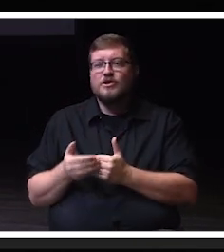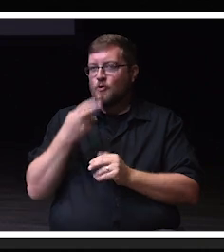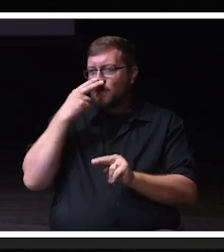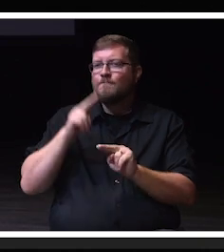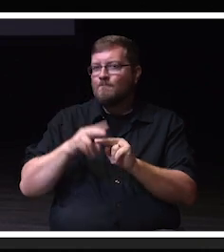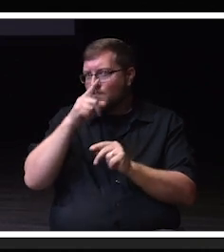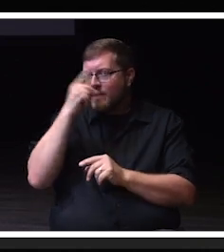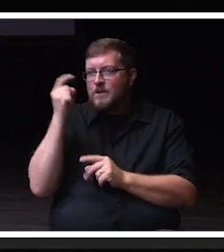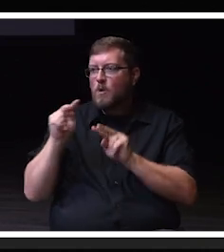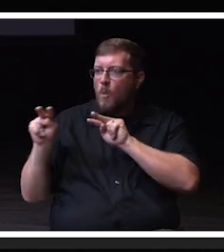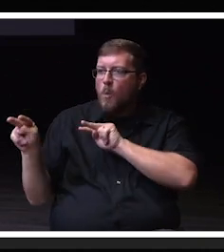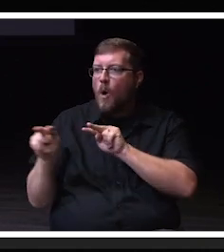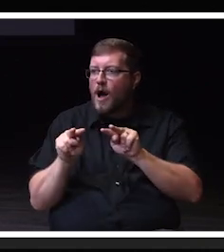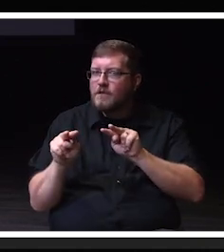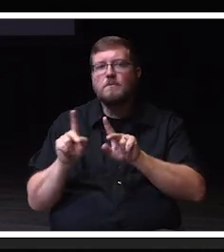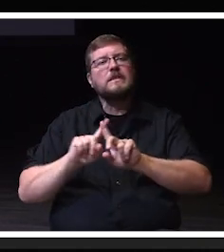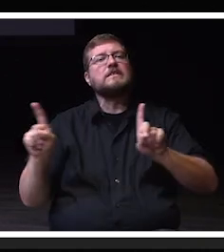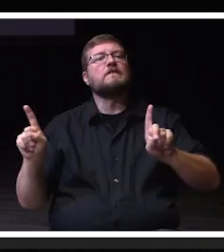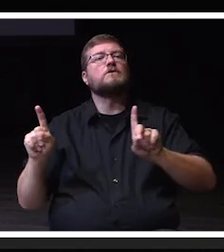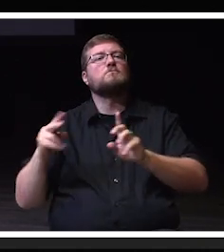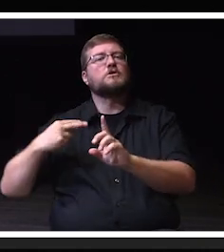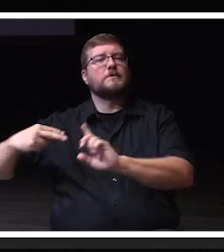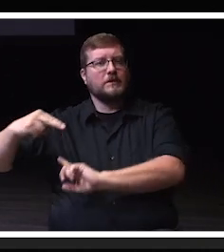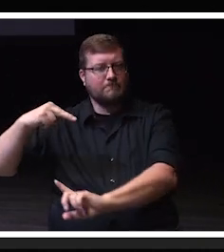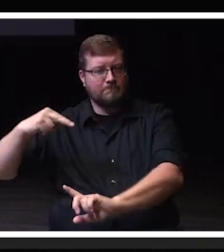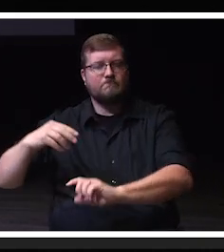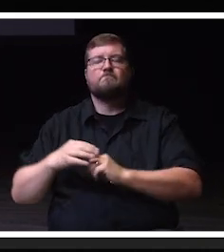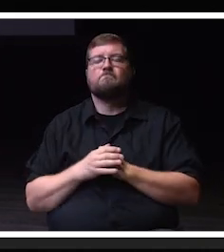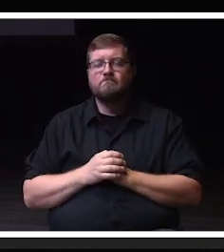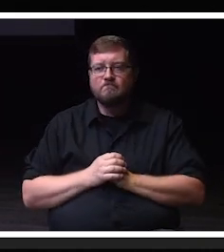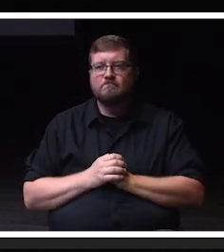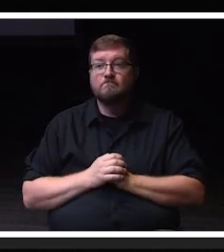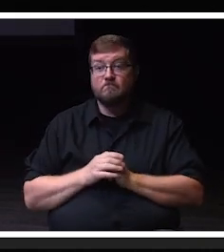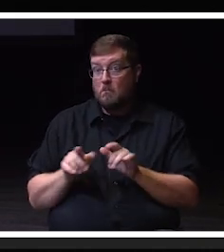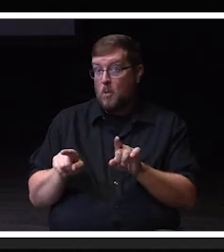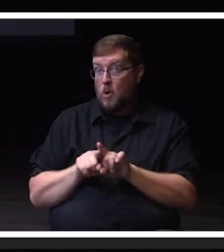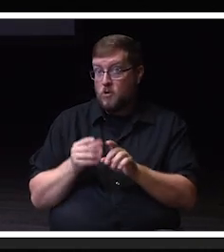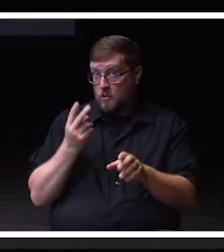different office. Also fun, maybe not for everybody in